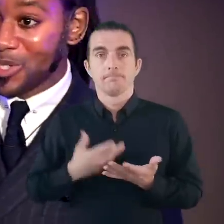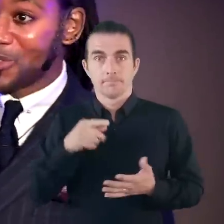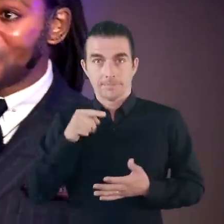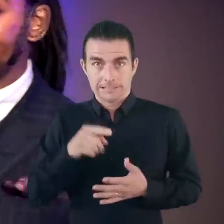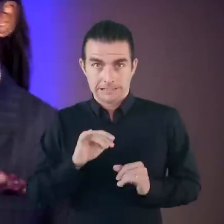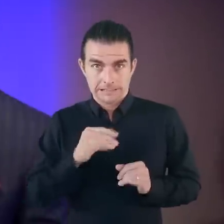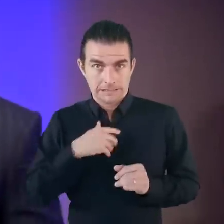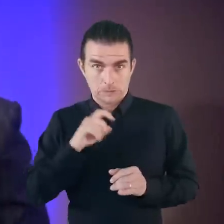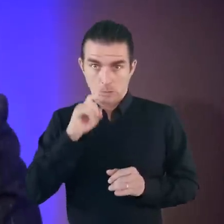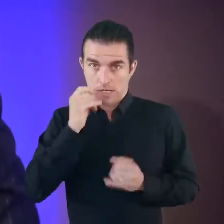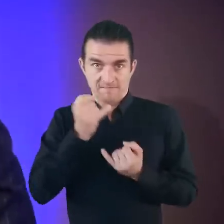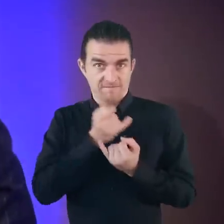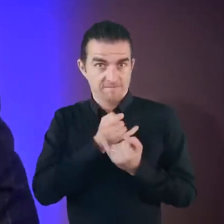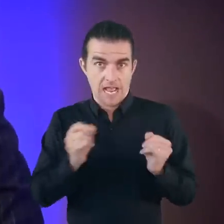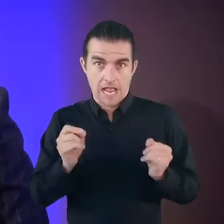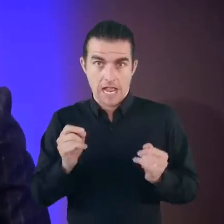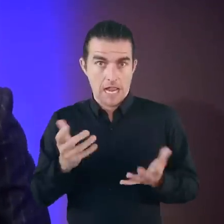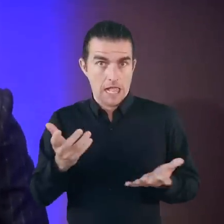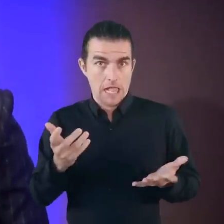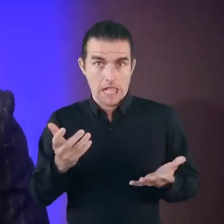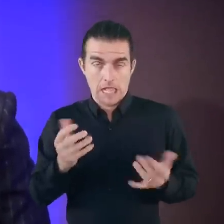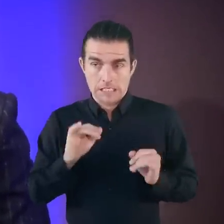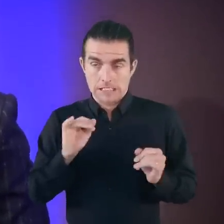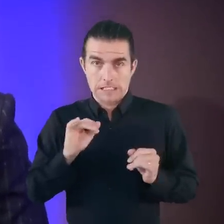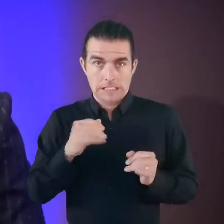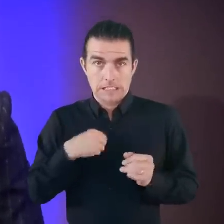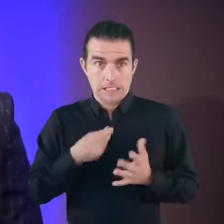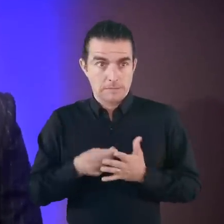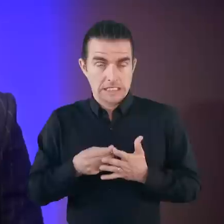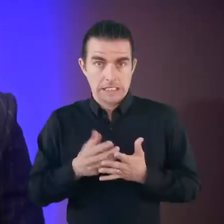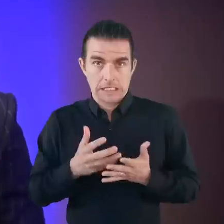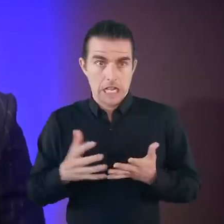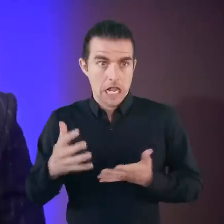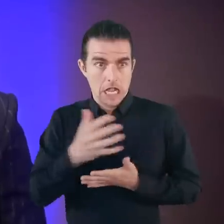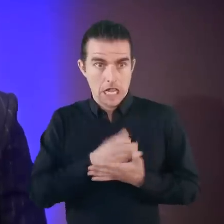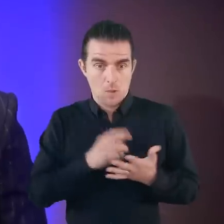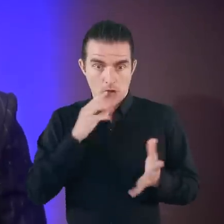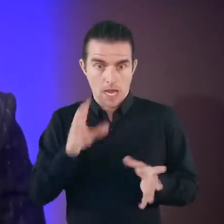I was failing miserably to draw every single cent I had in that bank.